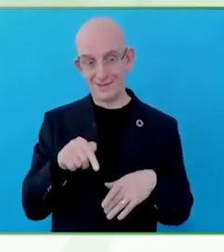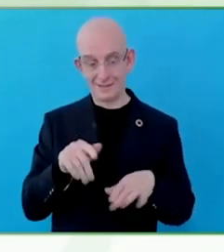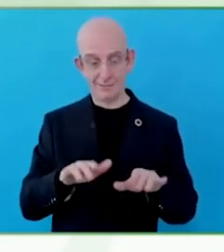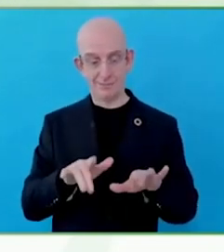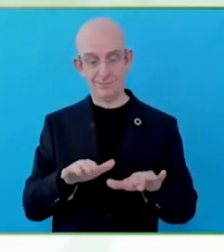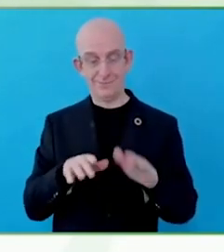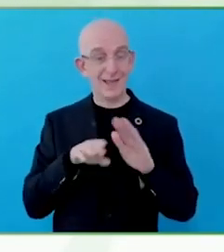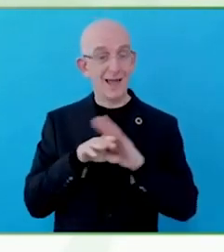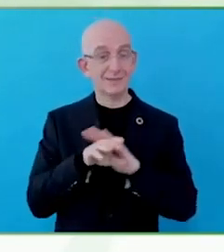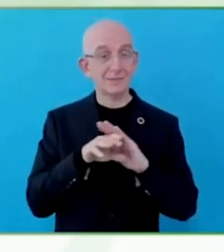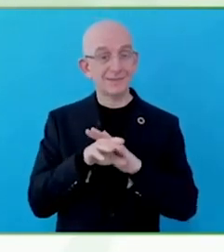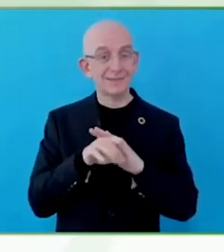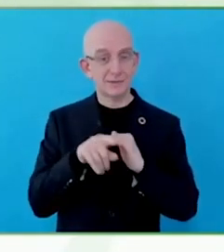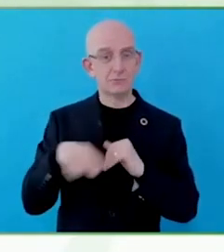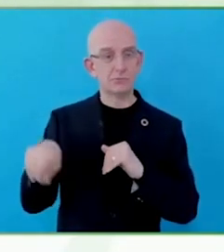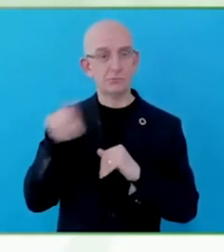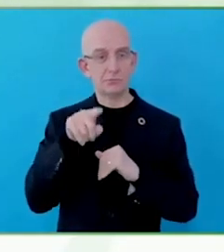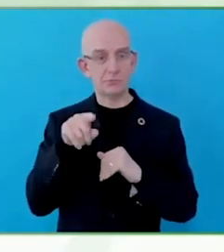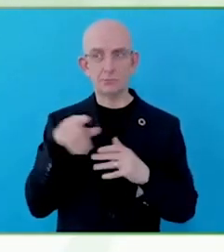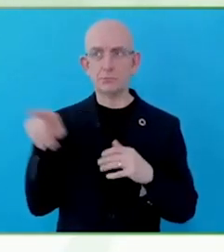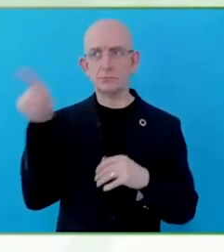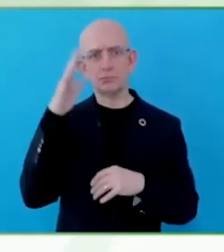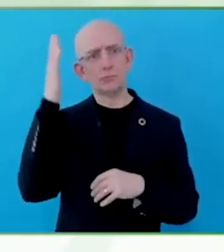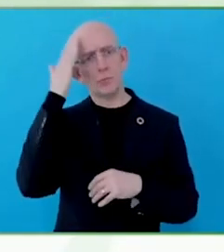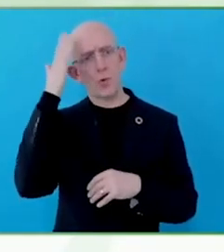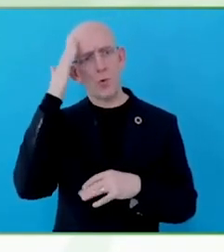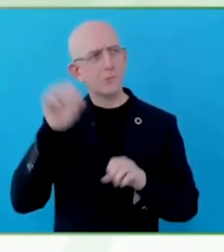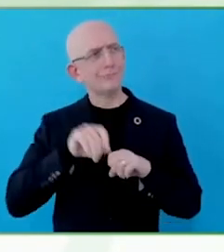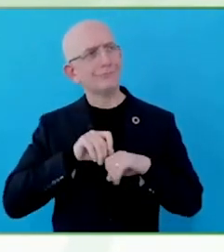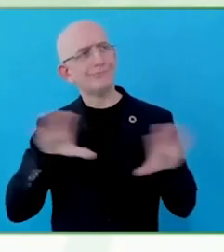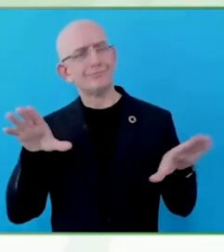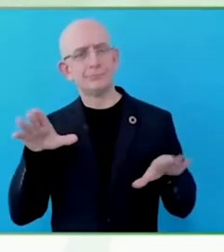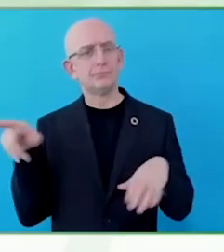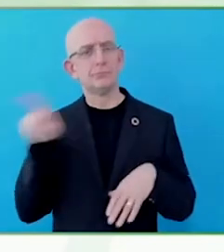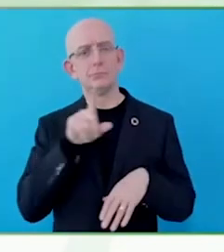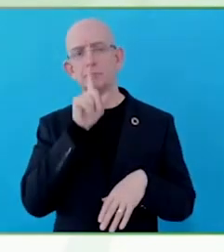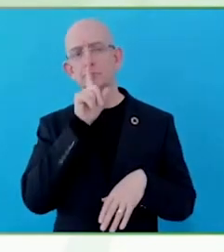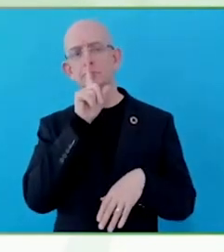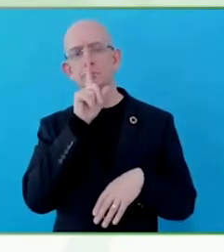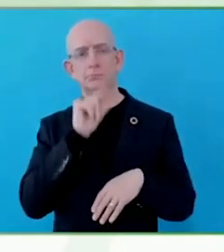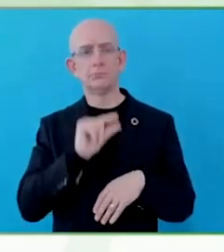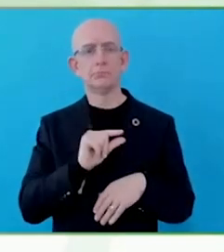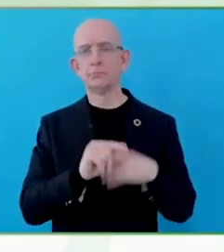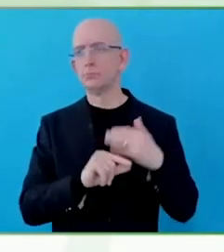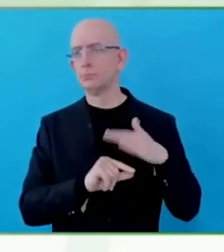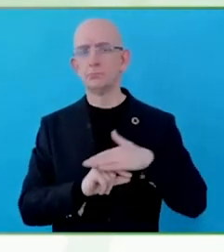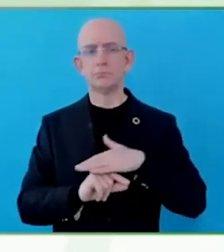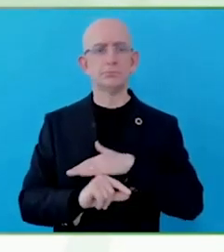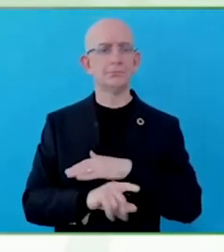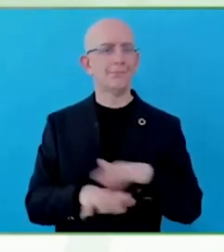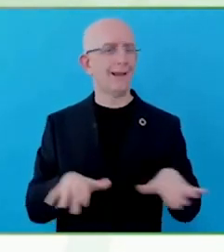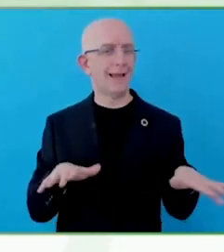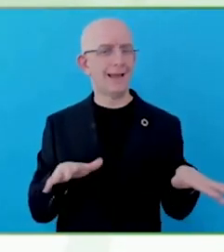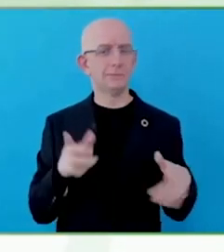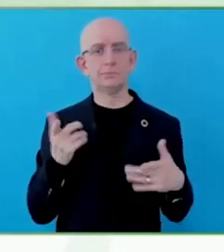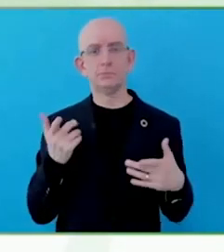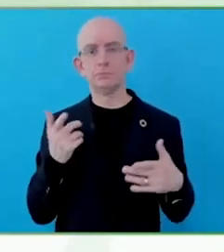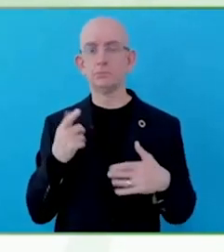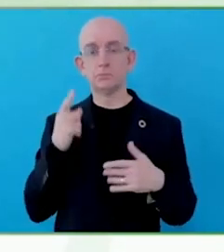My role as a militant of the cause and the CEO of an enterprise that